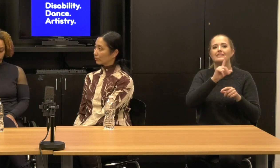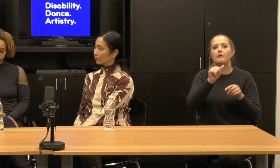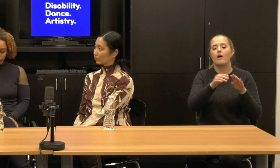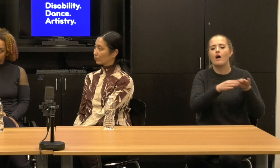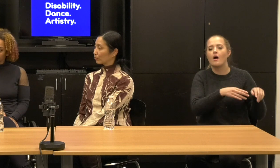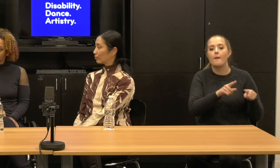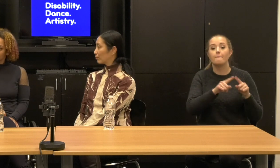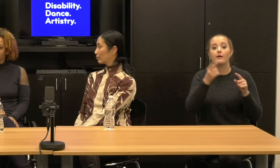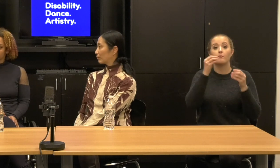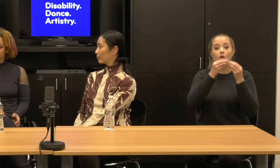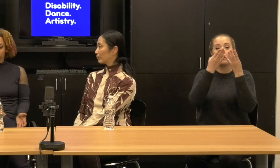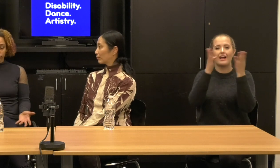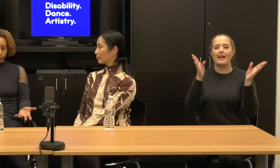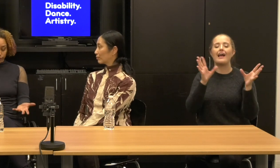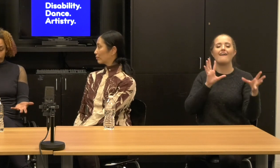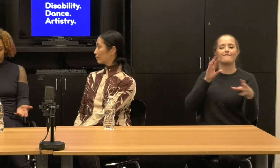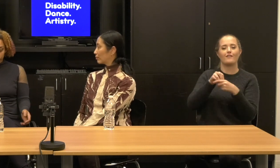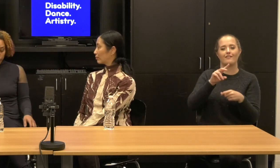I mean that's my perspective. What's your, what's your thought about it?